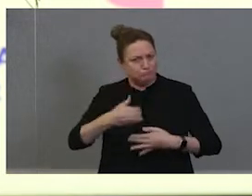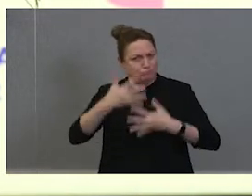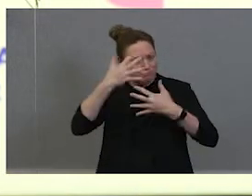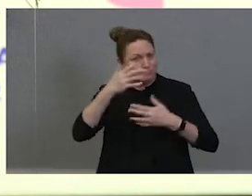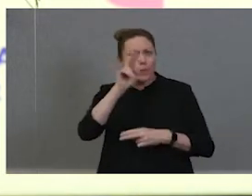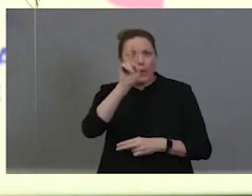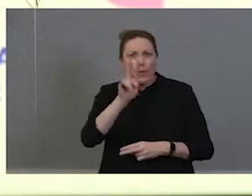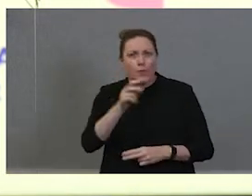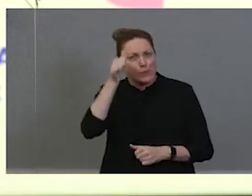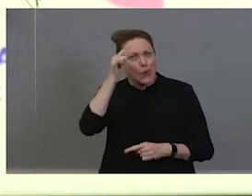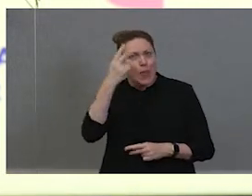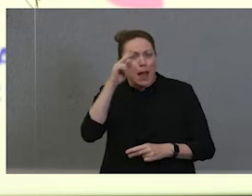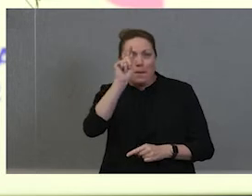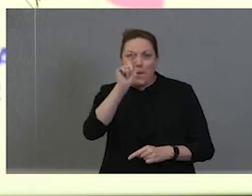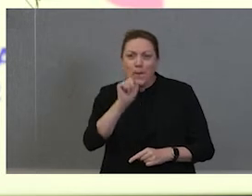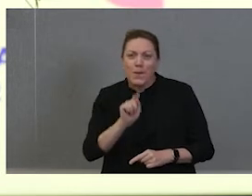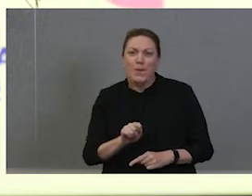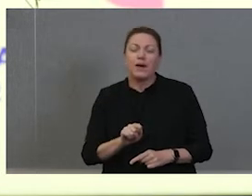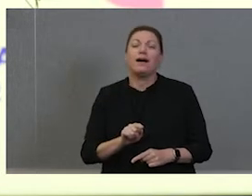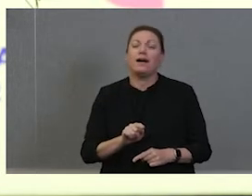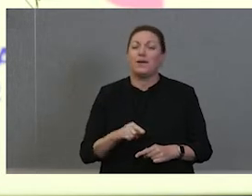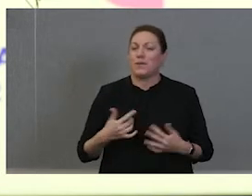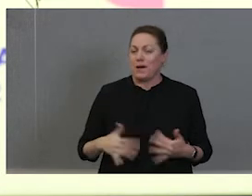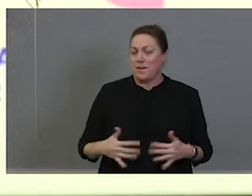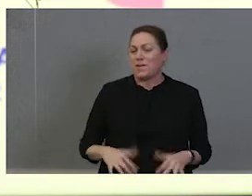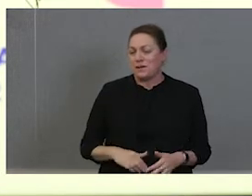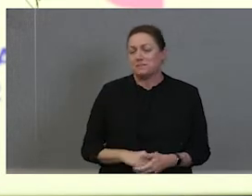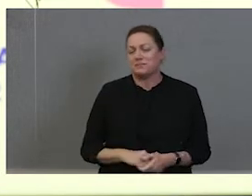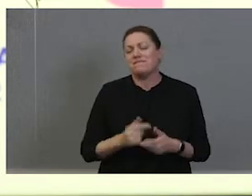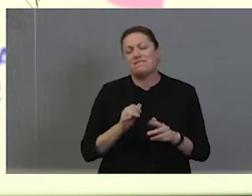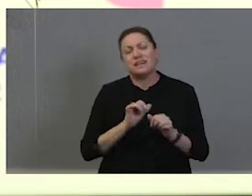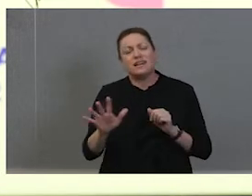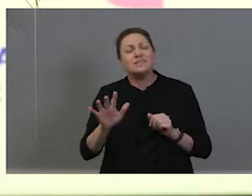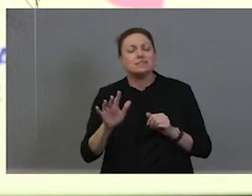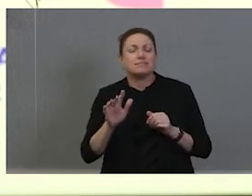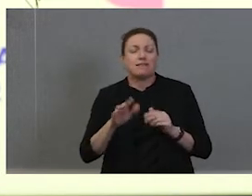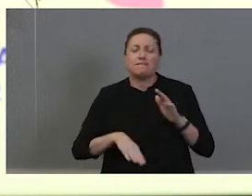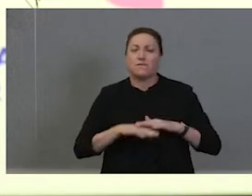see some names I know so it's absolutely fantastic. So it was done with a lot of love. The other thing that it